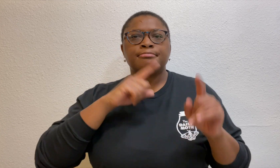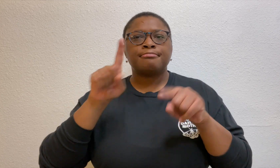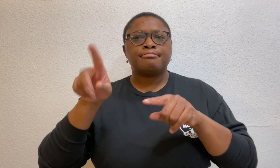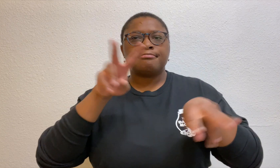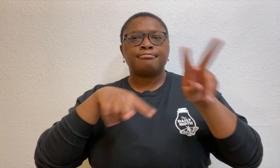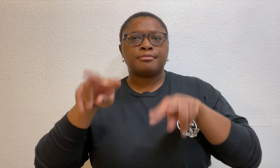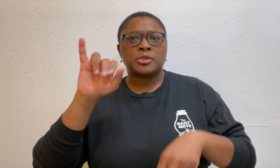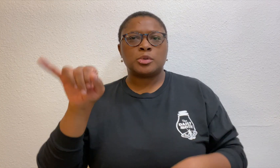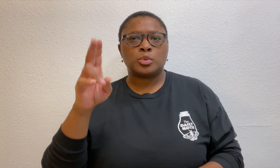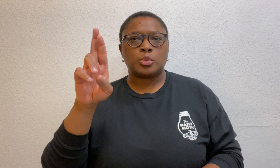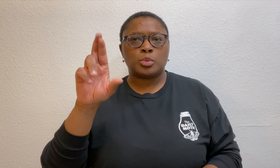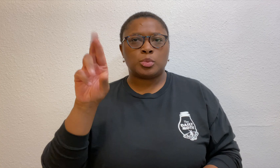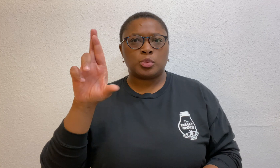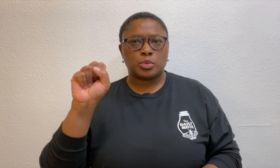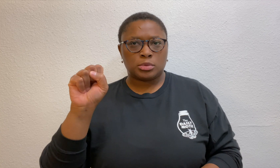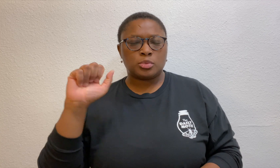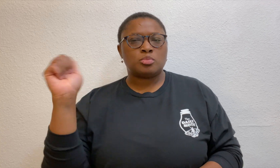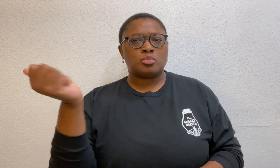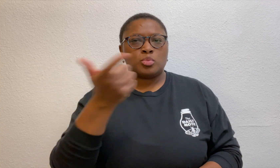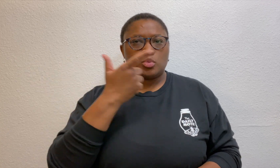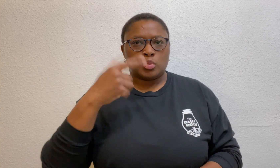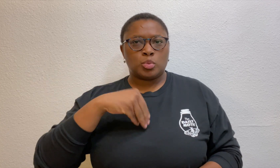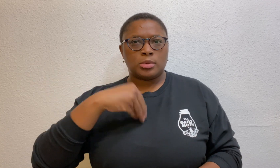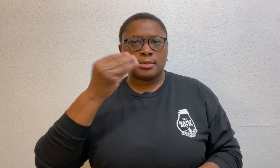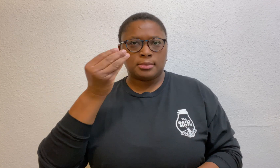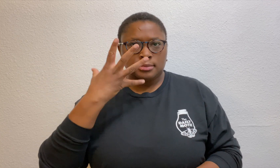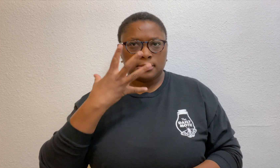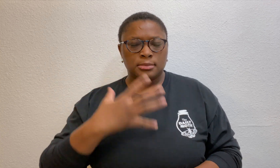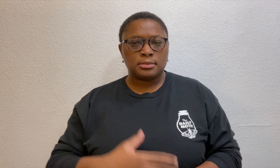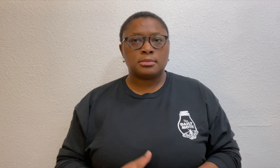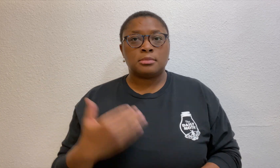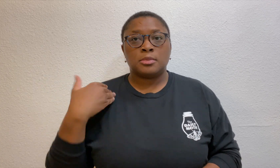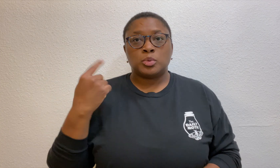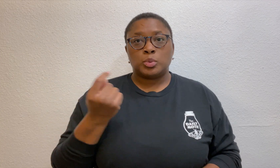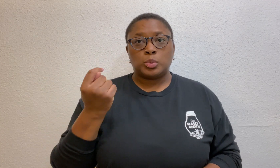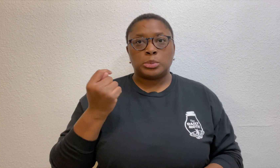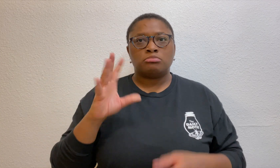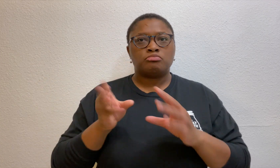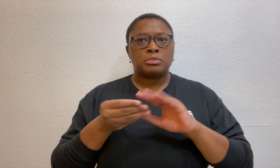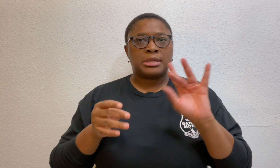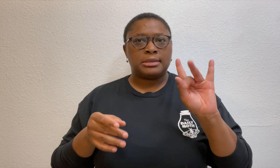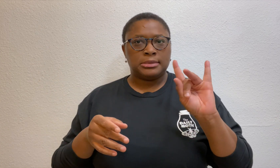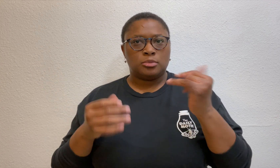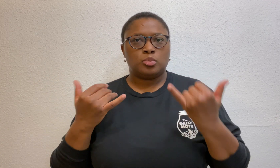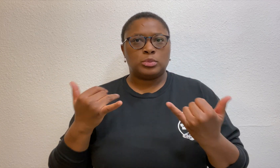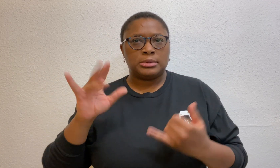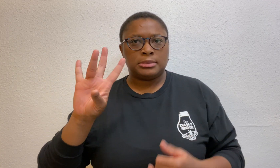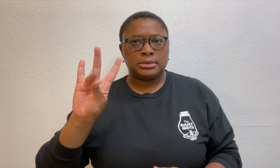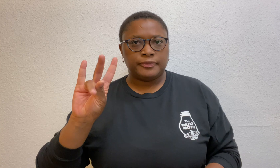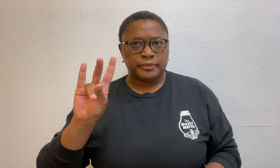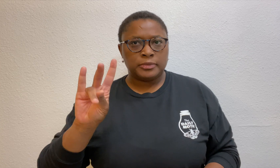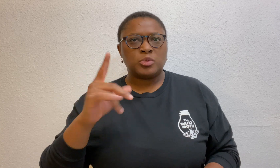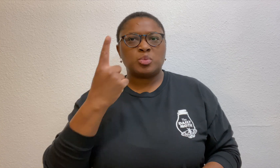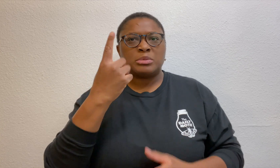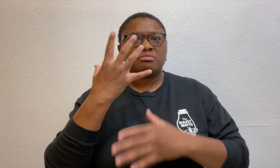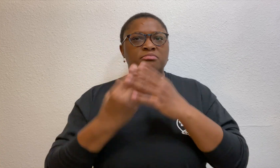I observed that all the jurors are white. On Tuesday there were 18 in total. Today there were 17.